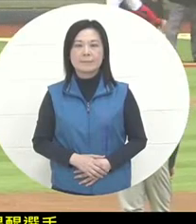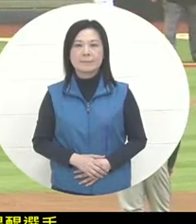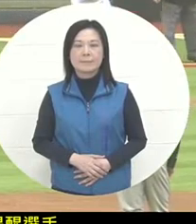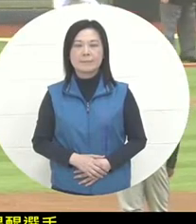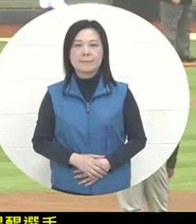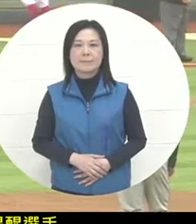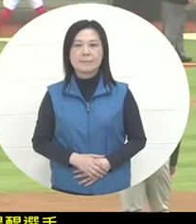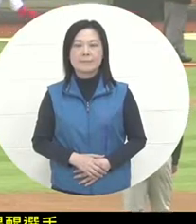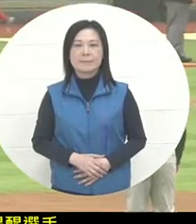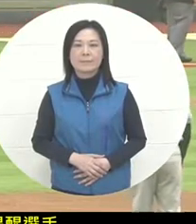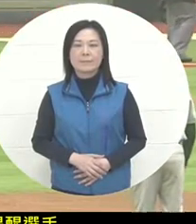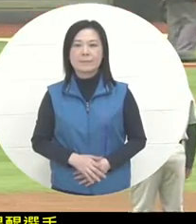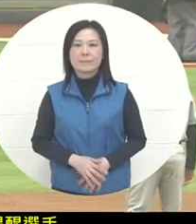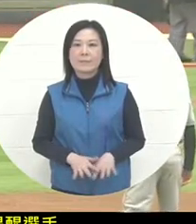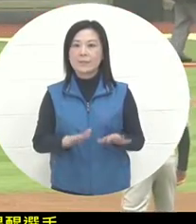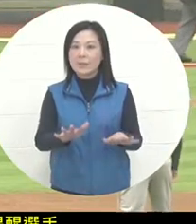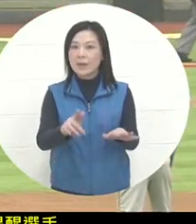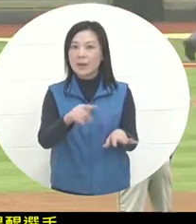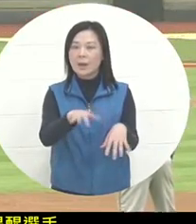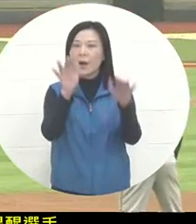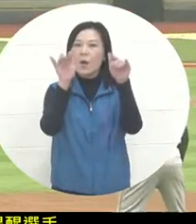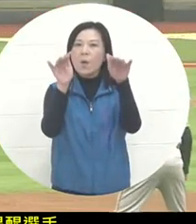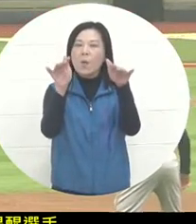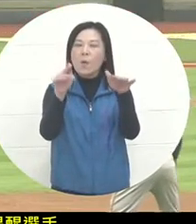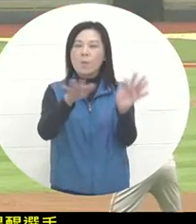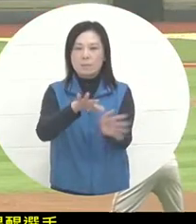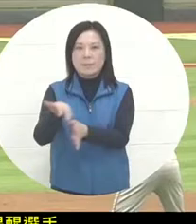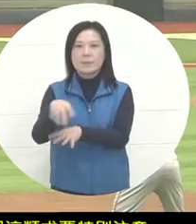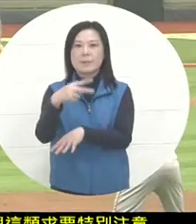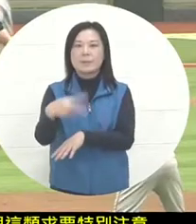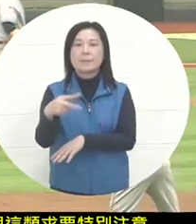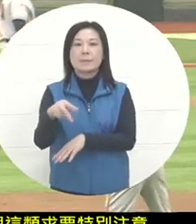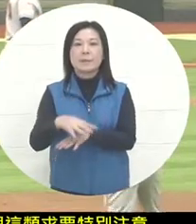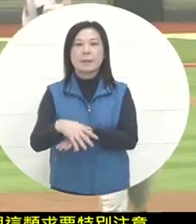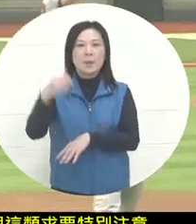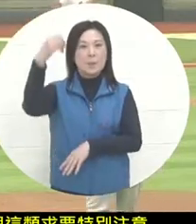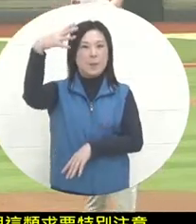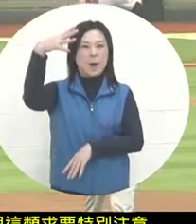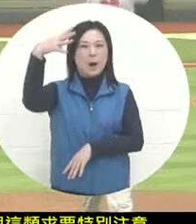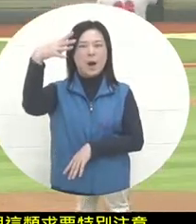In addition, in addition to the rain, the light intensity today is